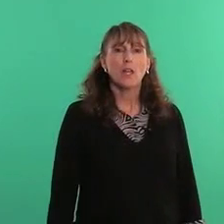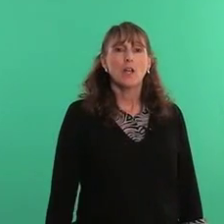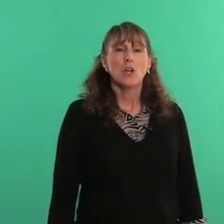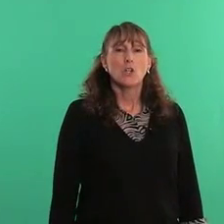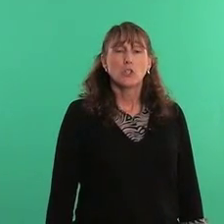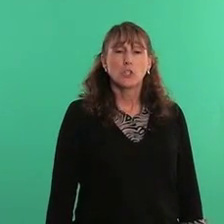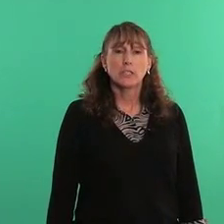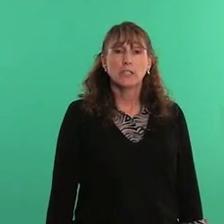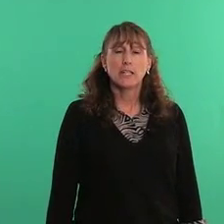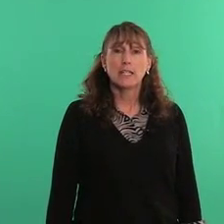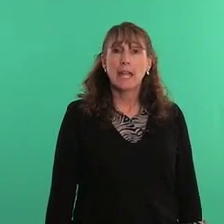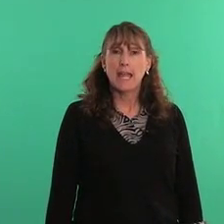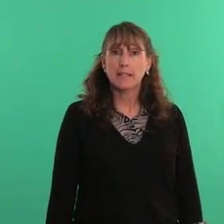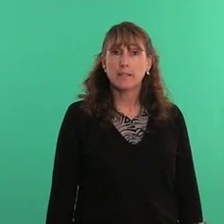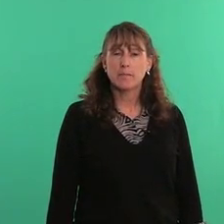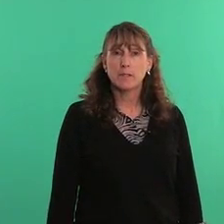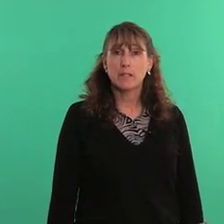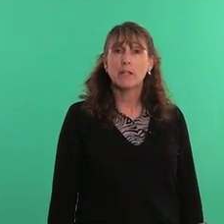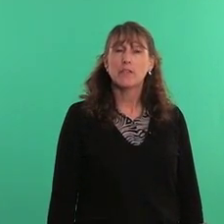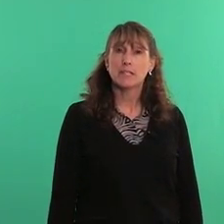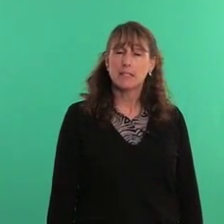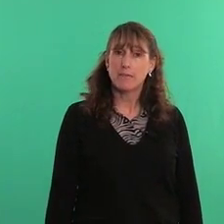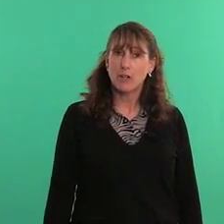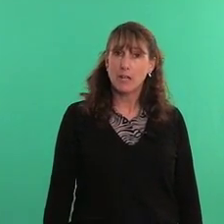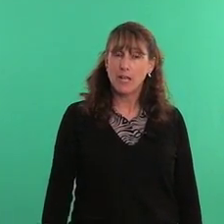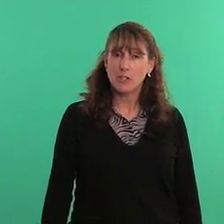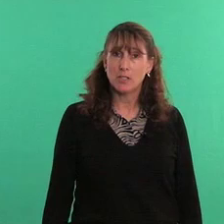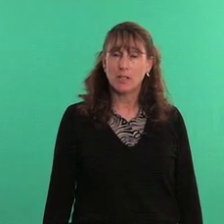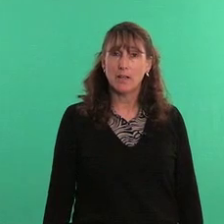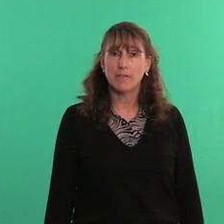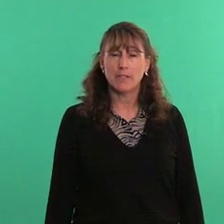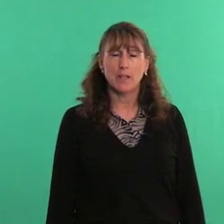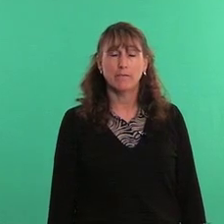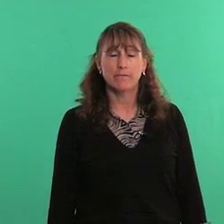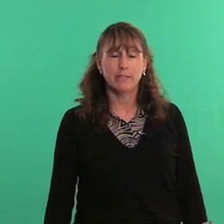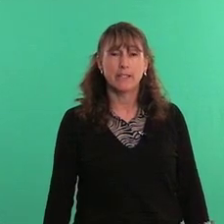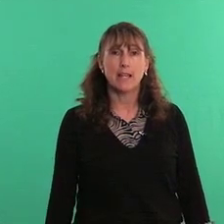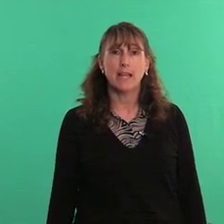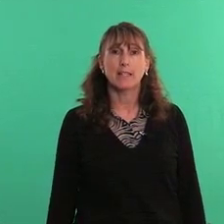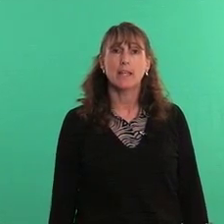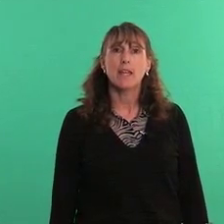good-looking, handsome this is a variation of a sign